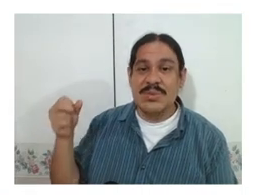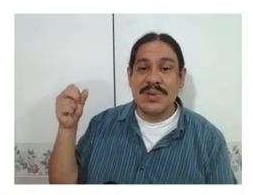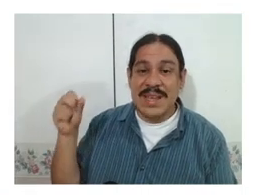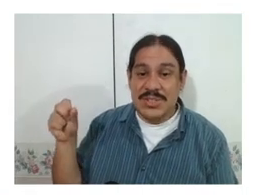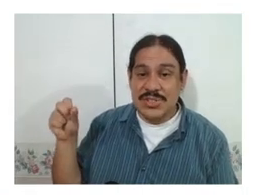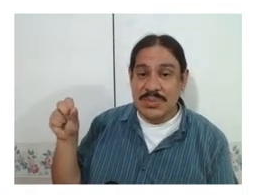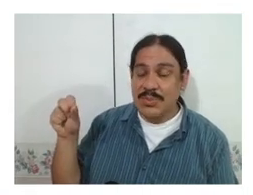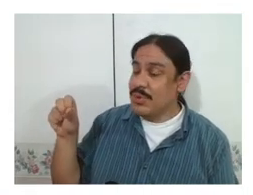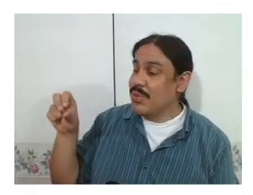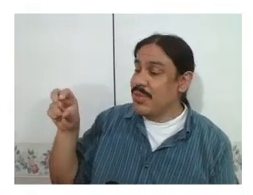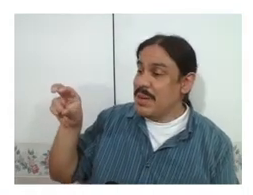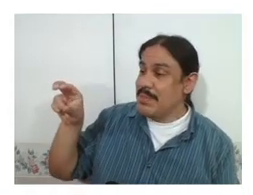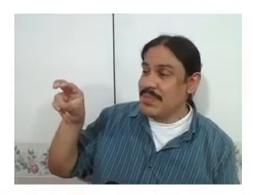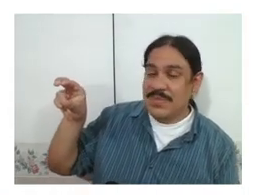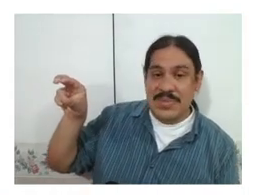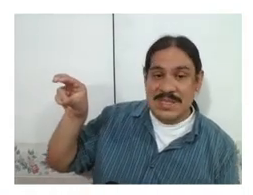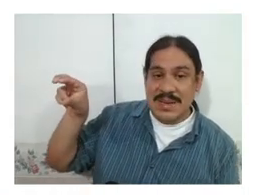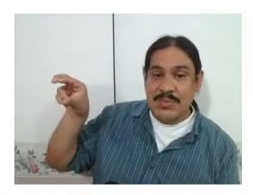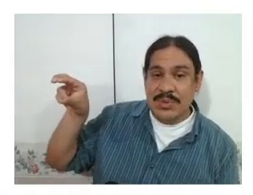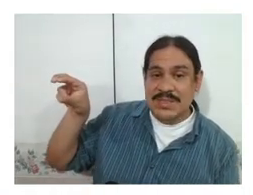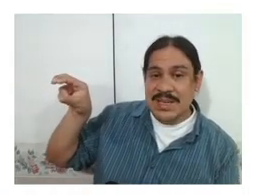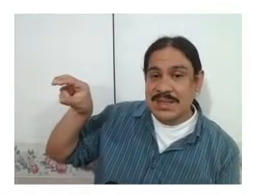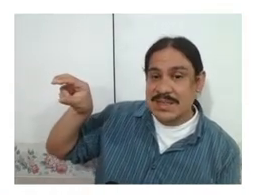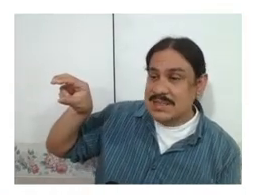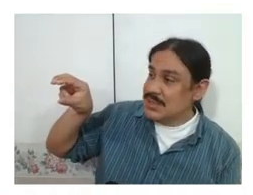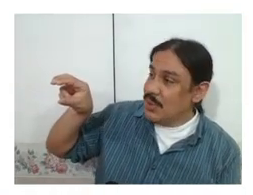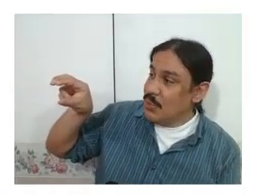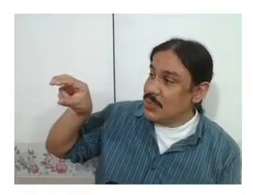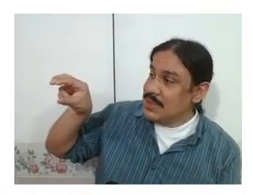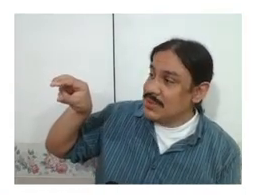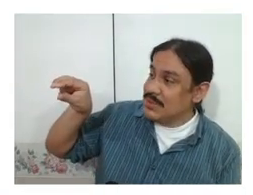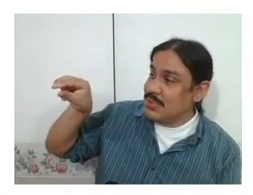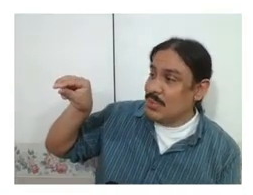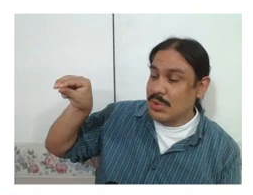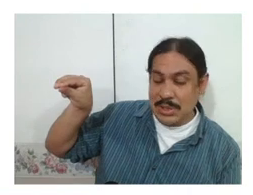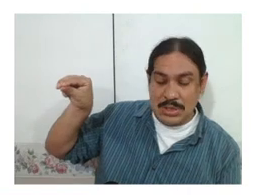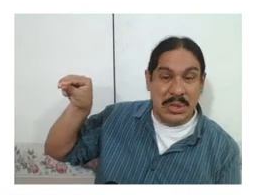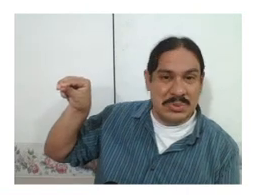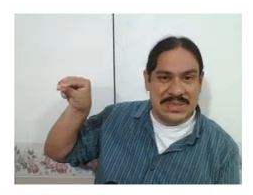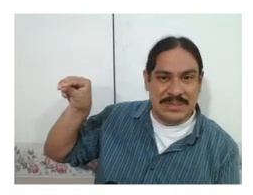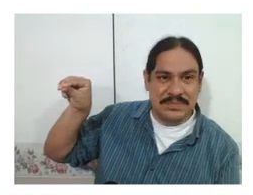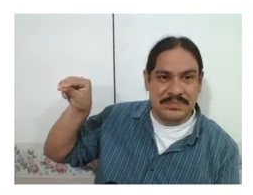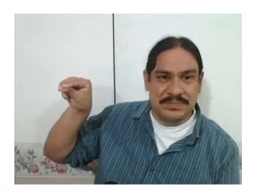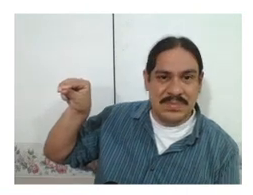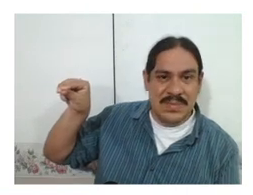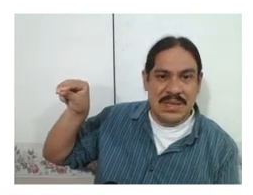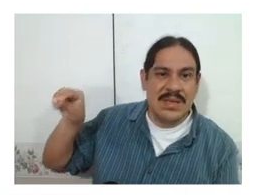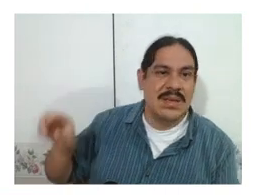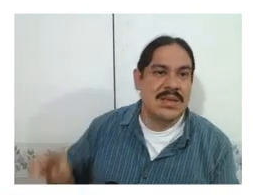relationship with your thumb